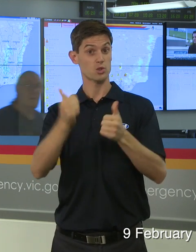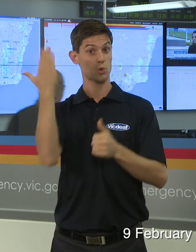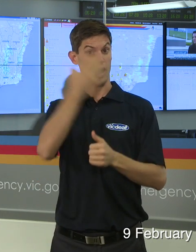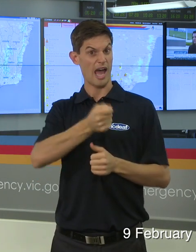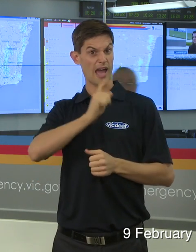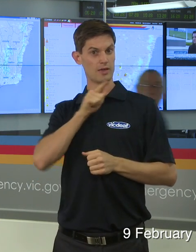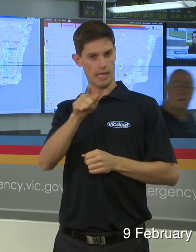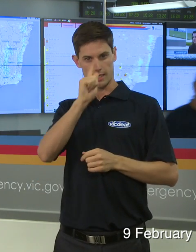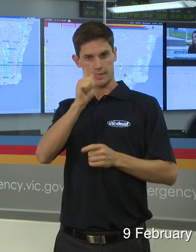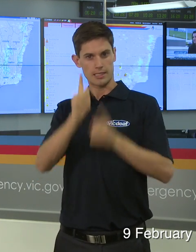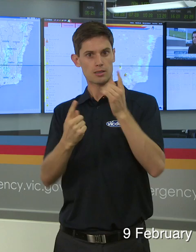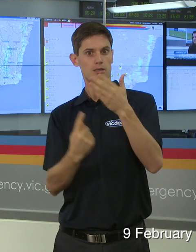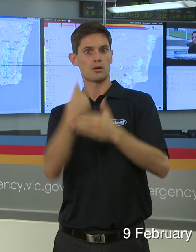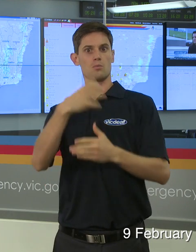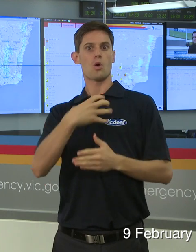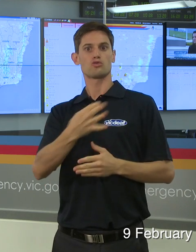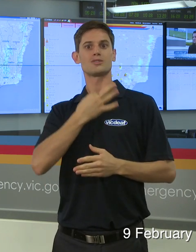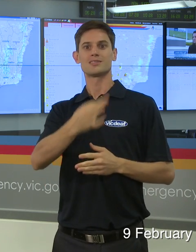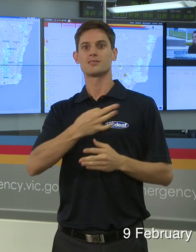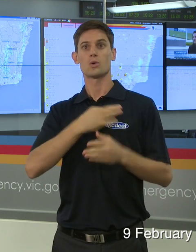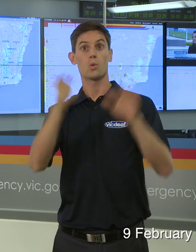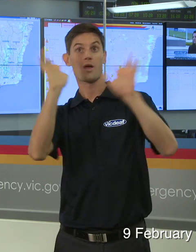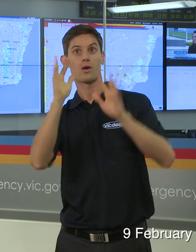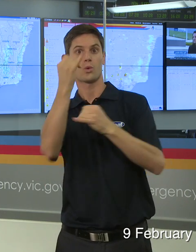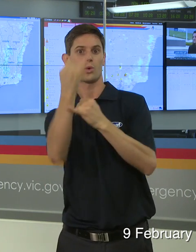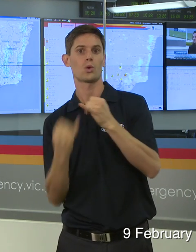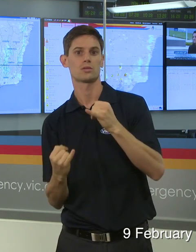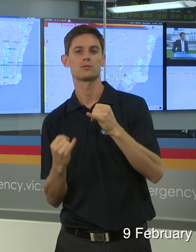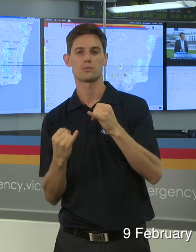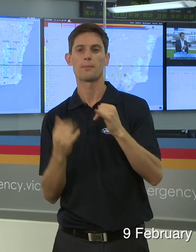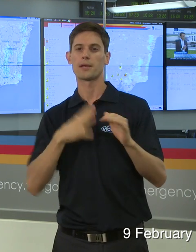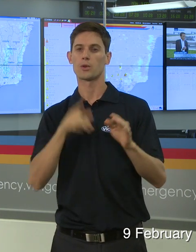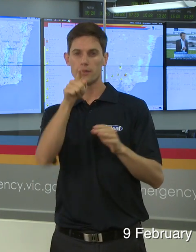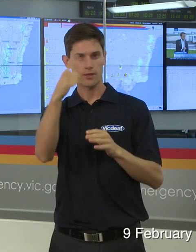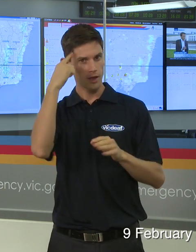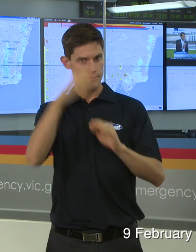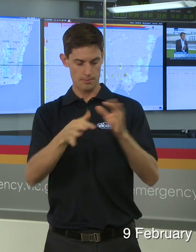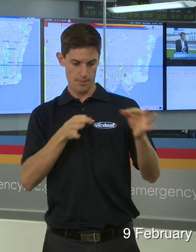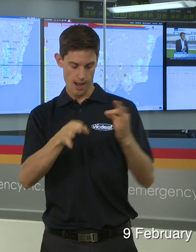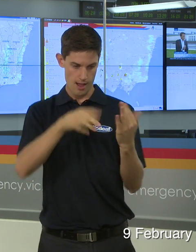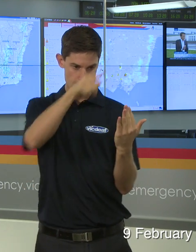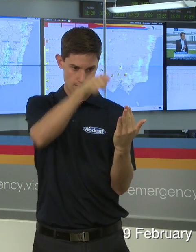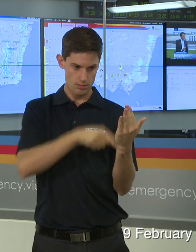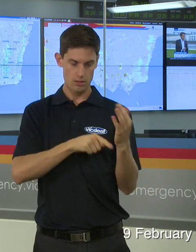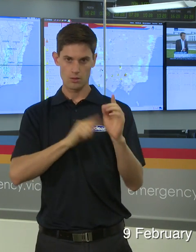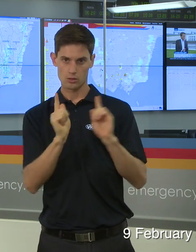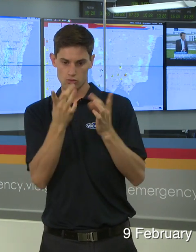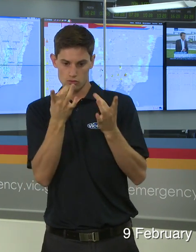and what you can do to support them. So it's revisit what you do, it's refocus on what is the summer refocus on a